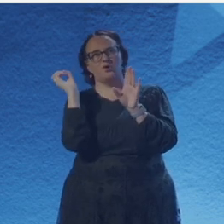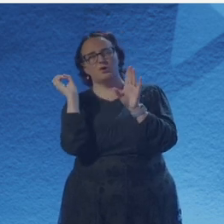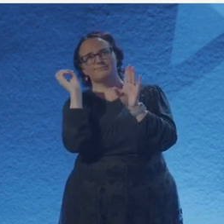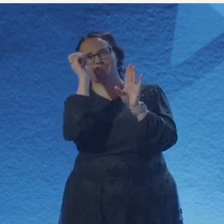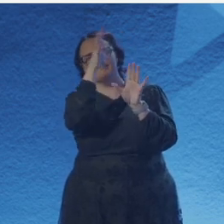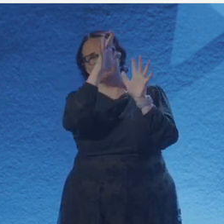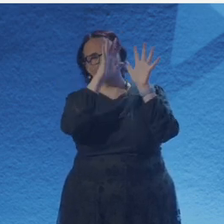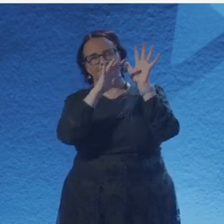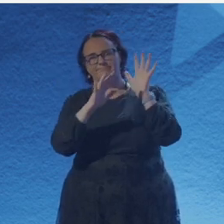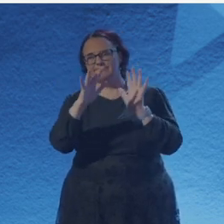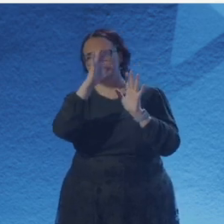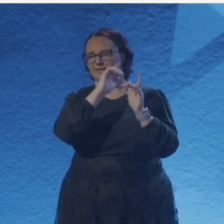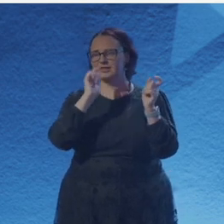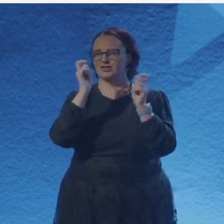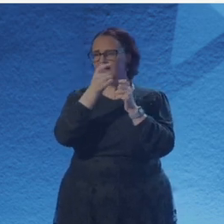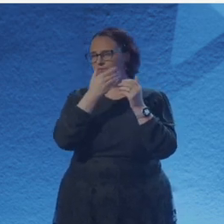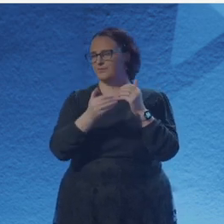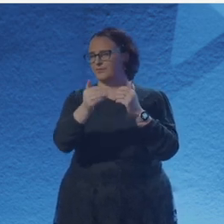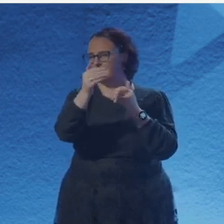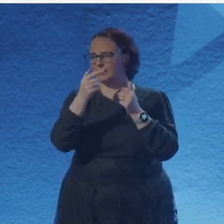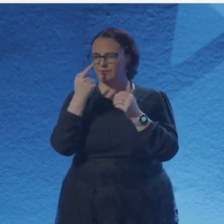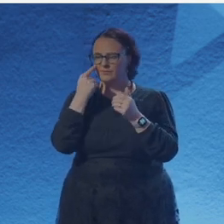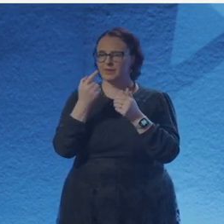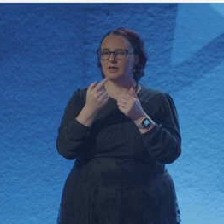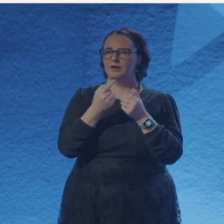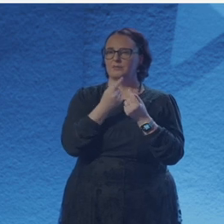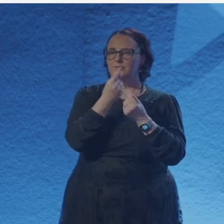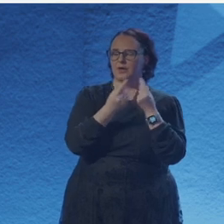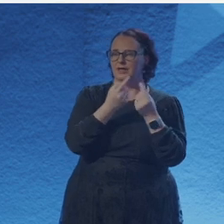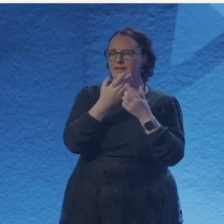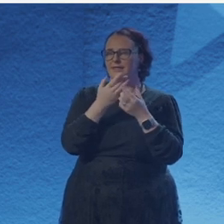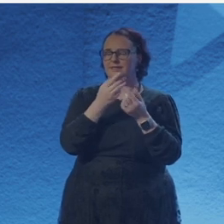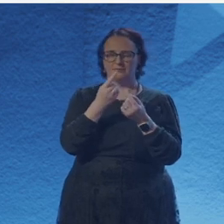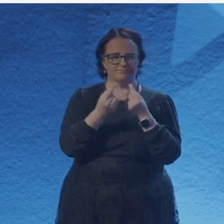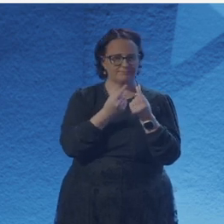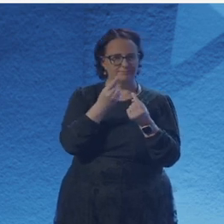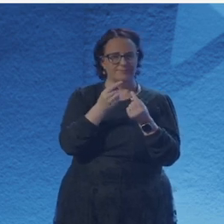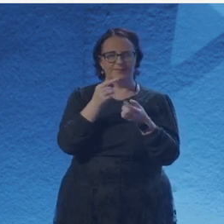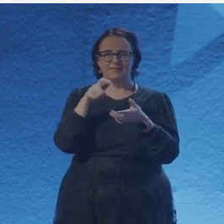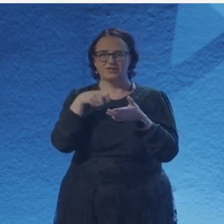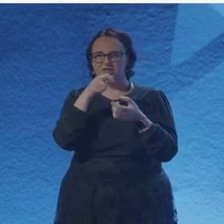They were in bed, getting over chickenpox and they stared at the square of colour on the wall.